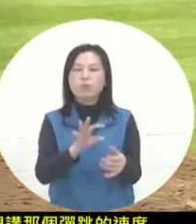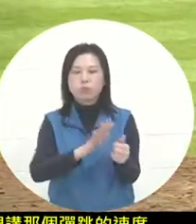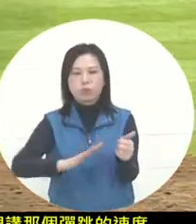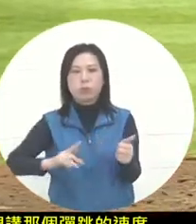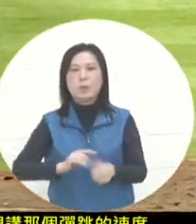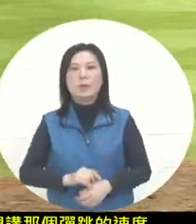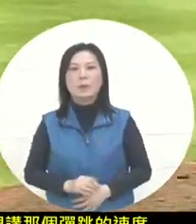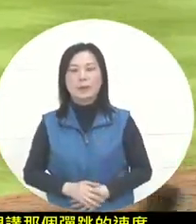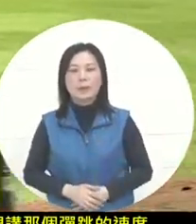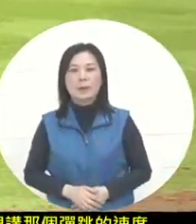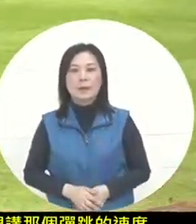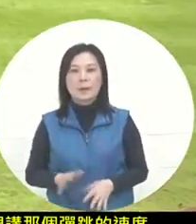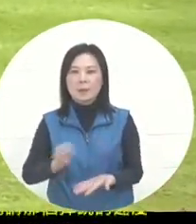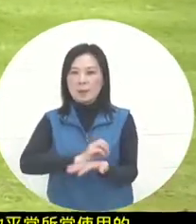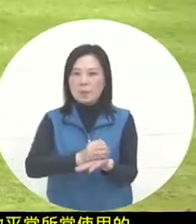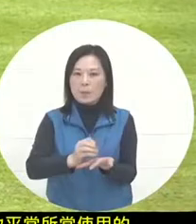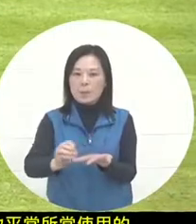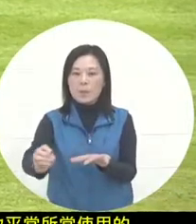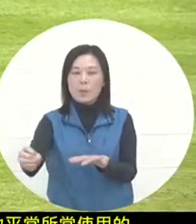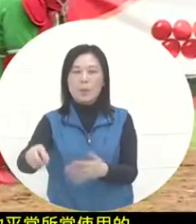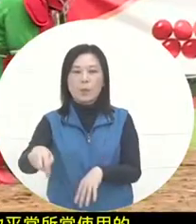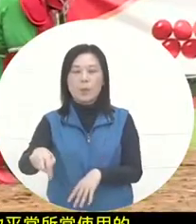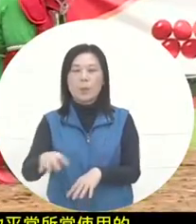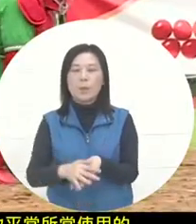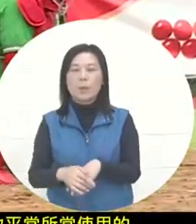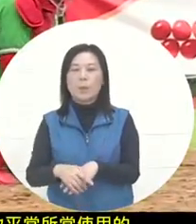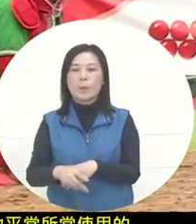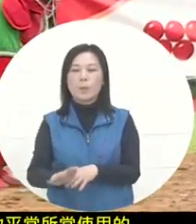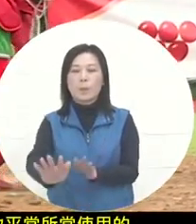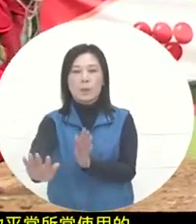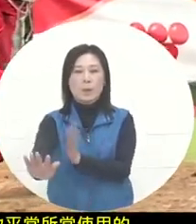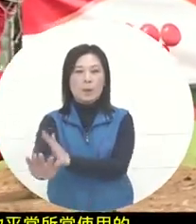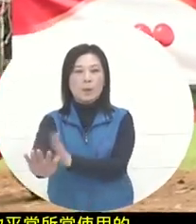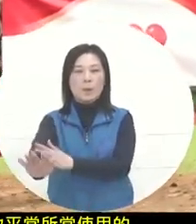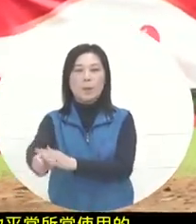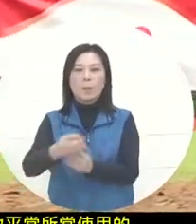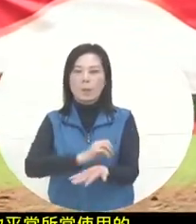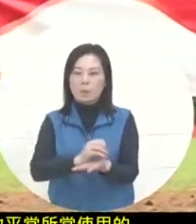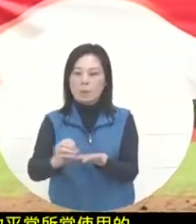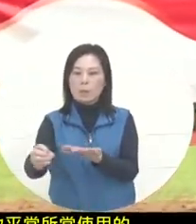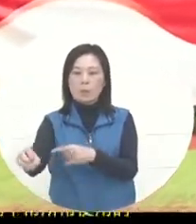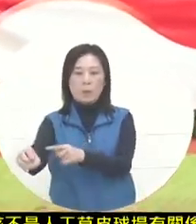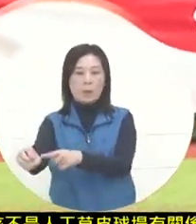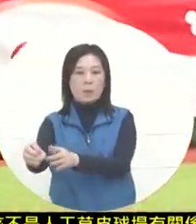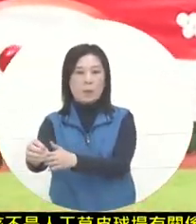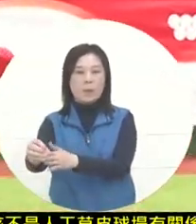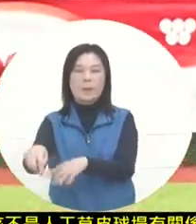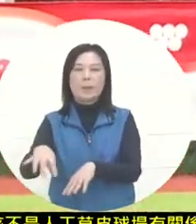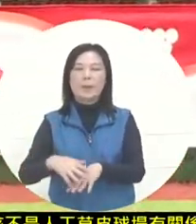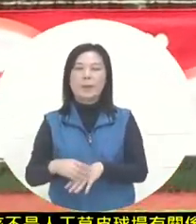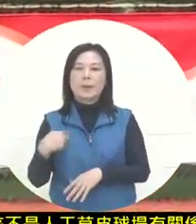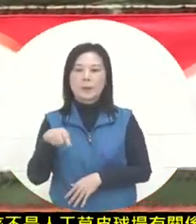My ball rolled all the way to the right outside punch and hit the wall at the same time. Drawsbus pioneered